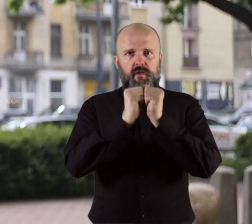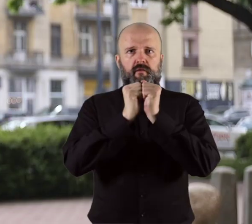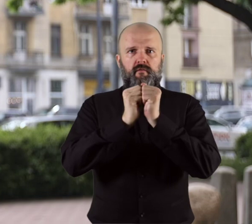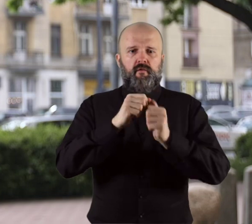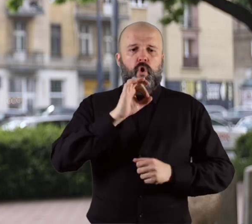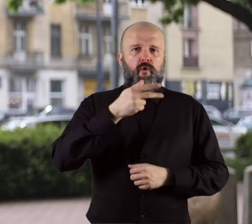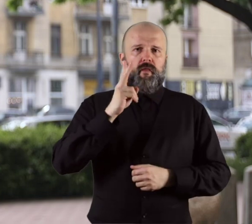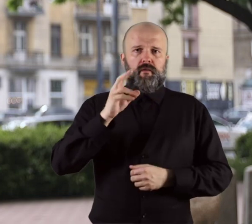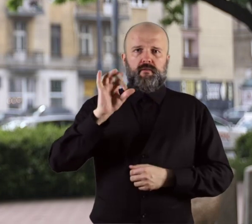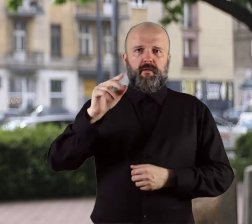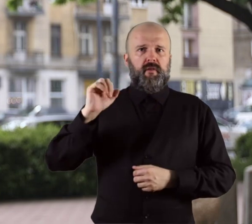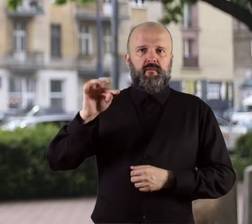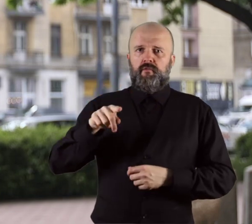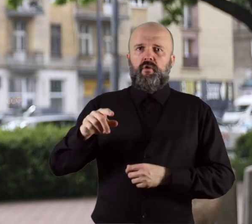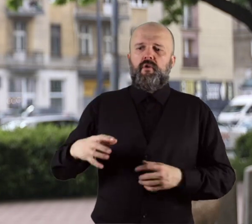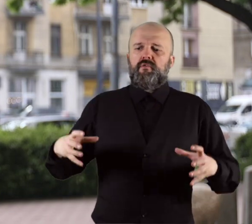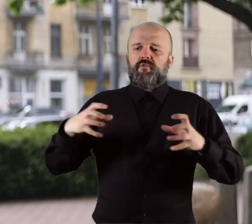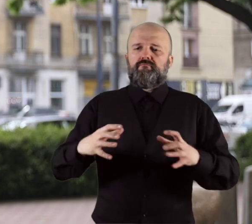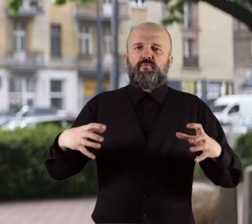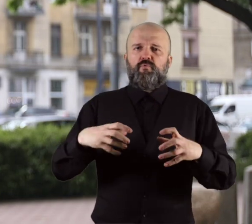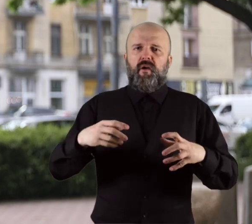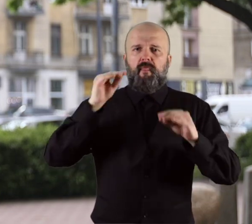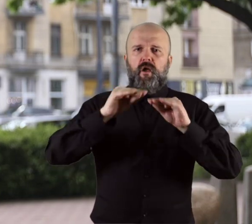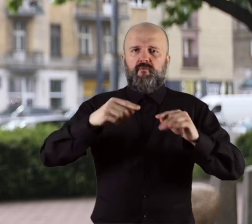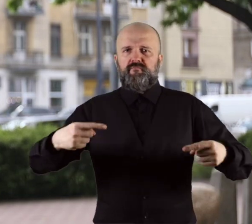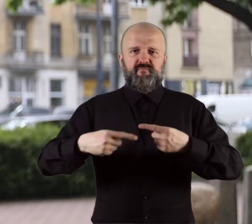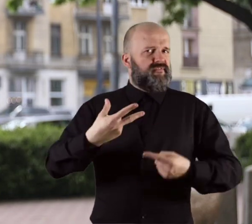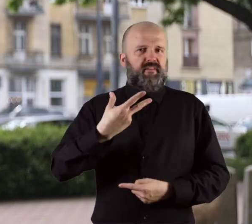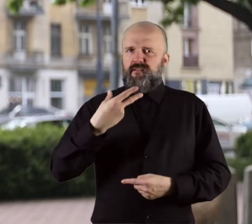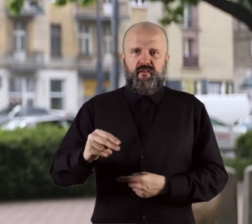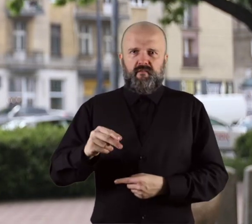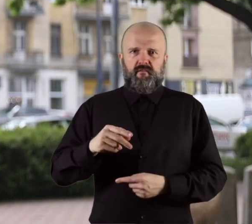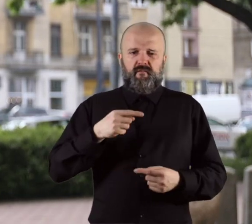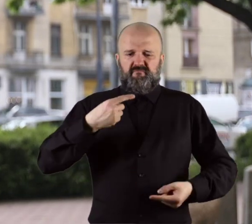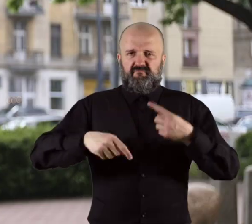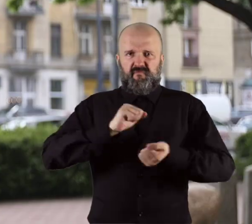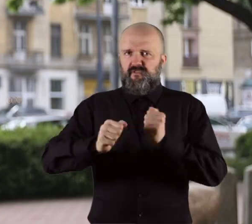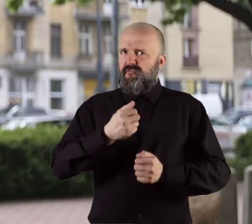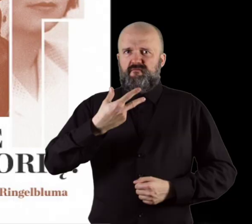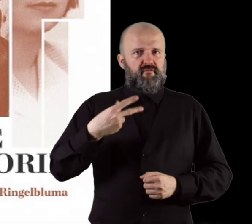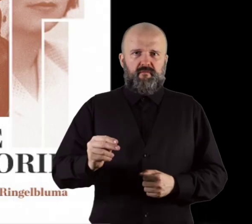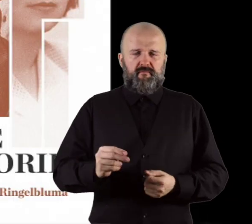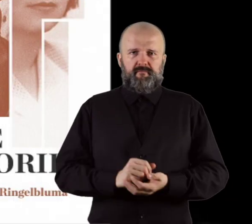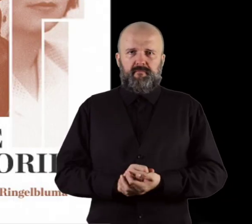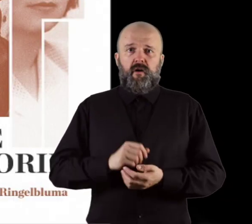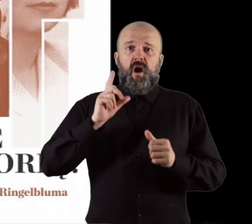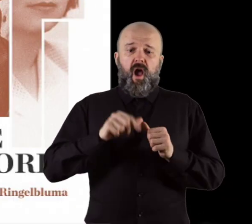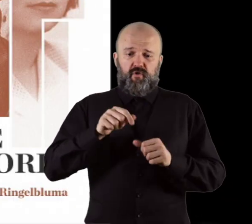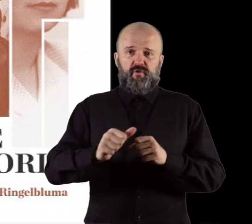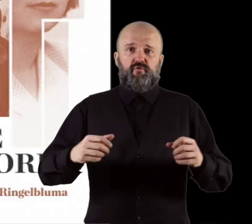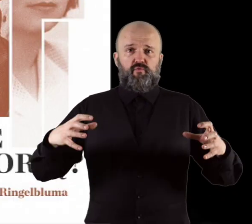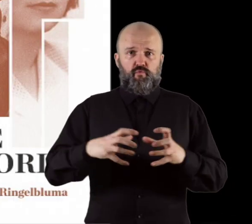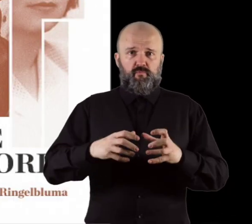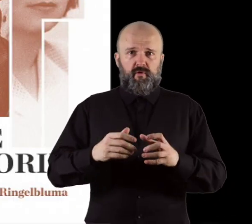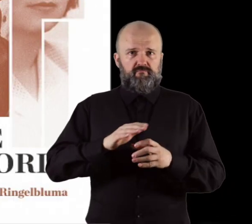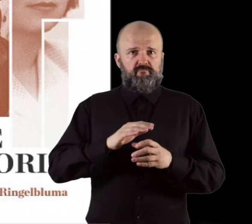Oneg Shabbat is not an association of scientists who compete with each other and fighting each other,